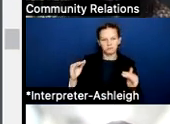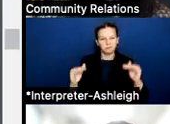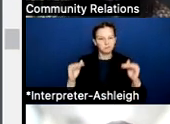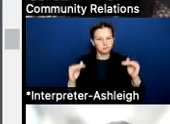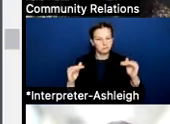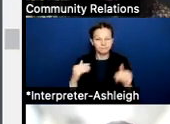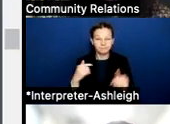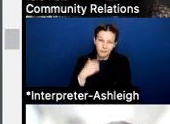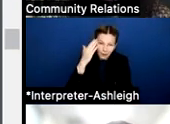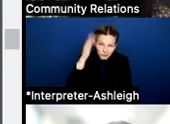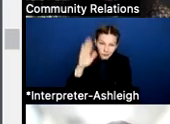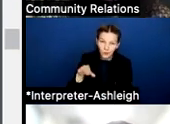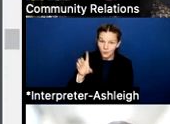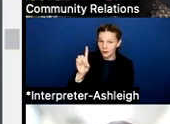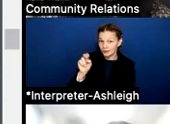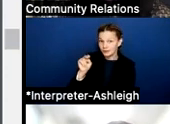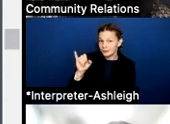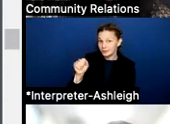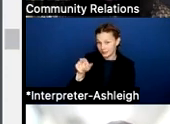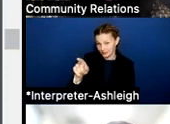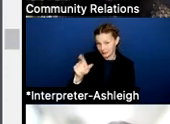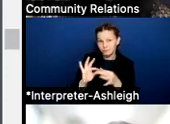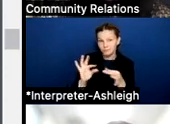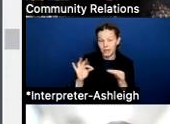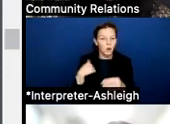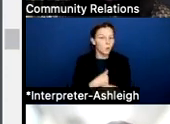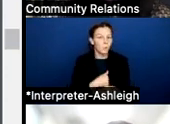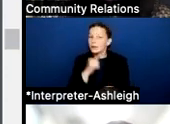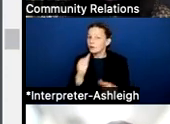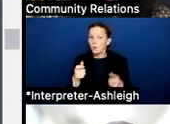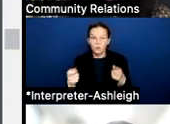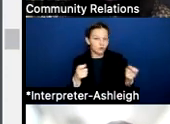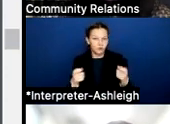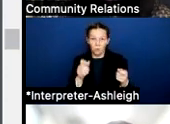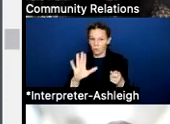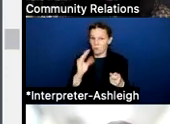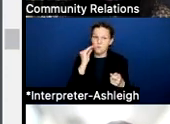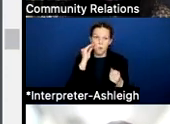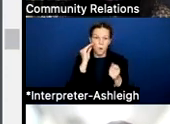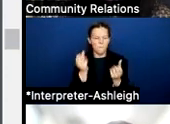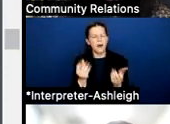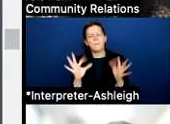I mean we don't control, unfortunately, the appraisal values of the homes and the properties here.